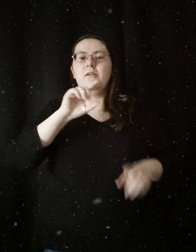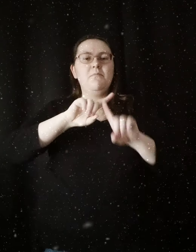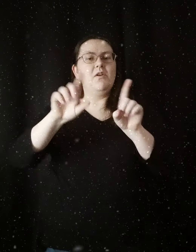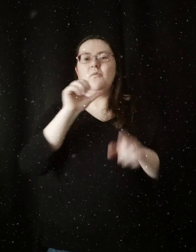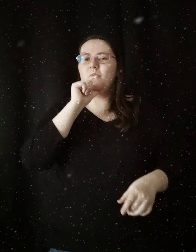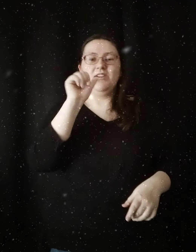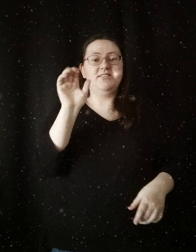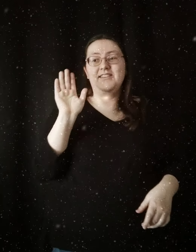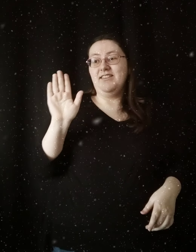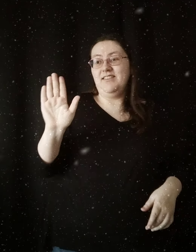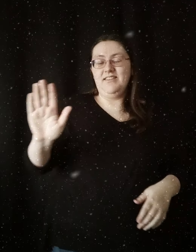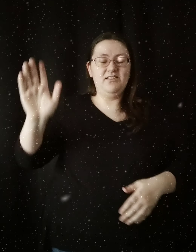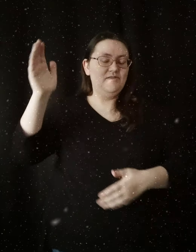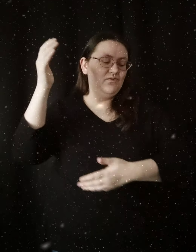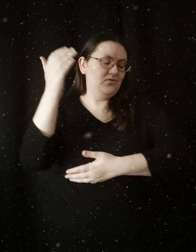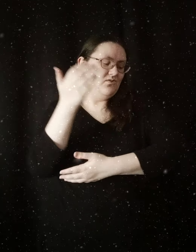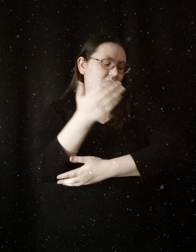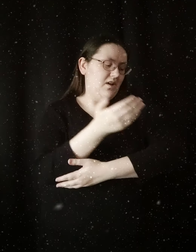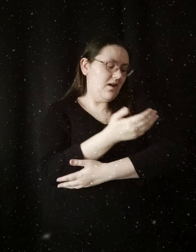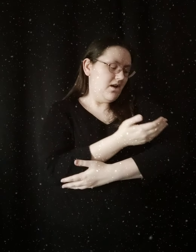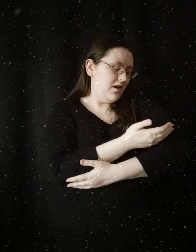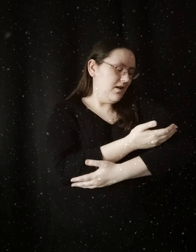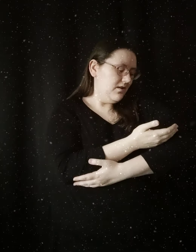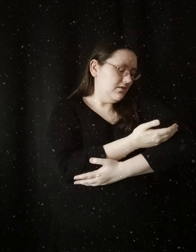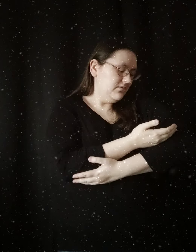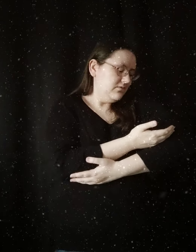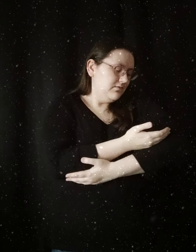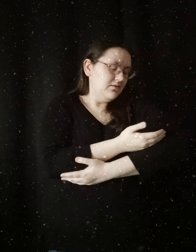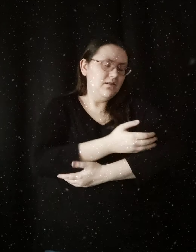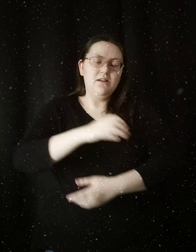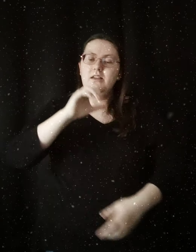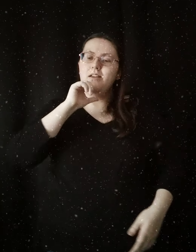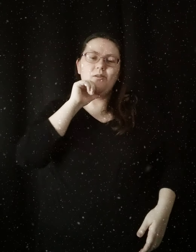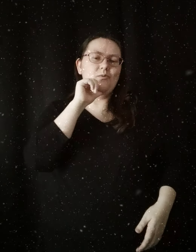But it wasn't his child